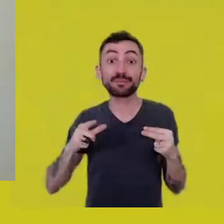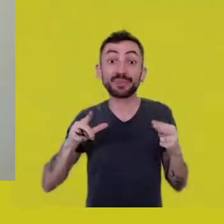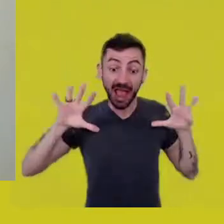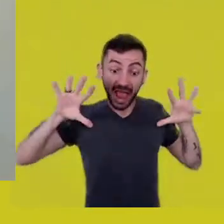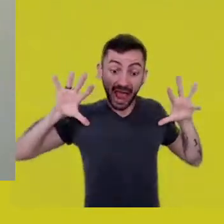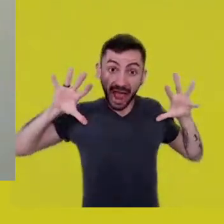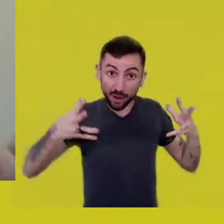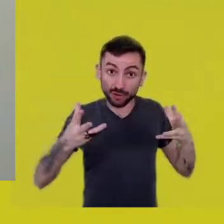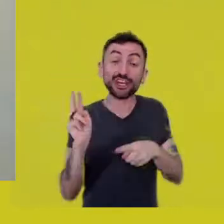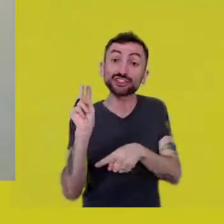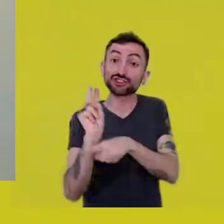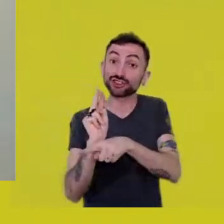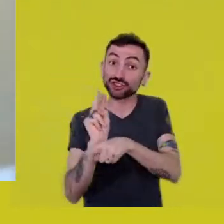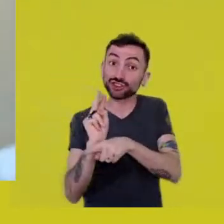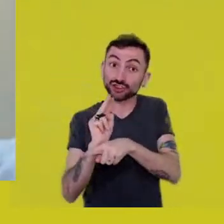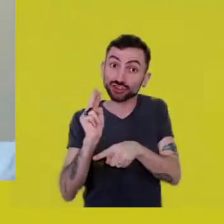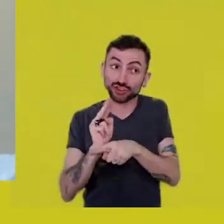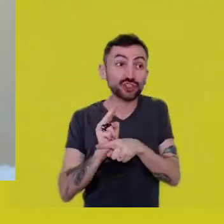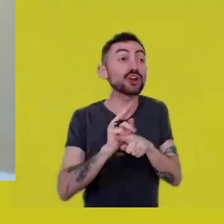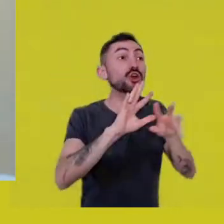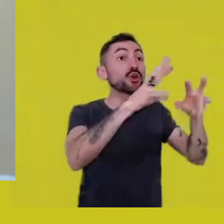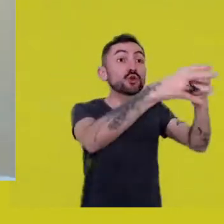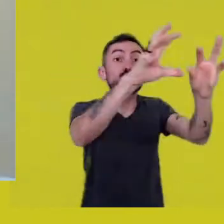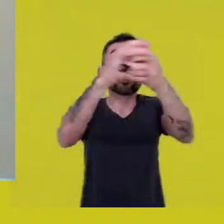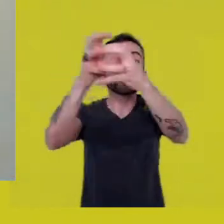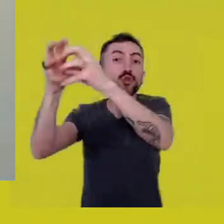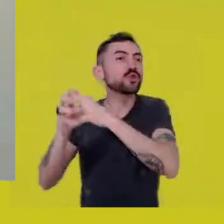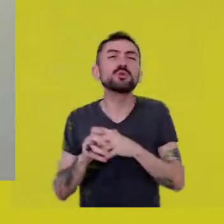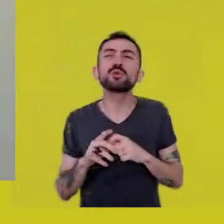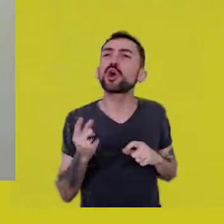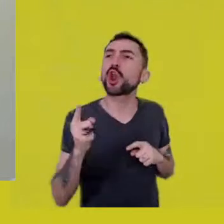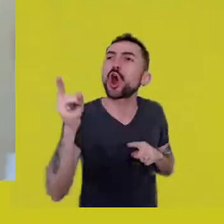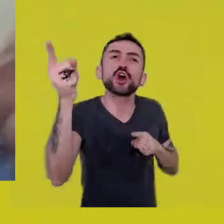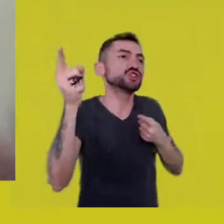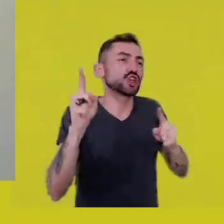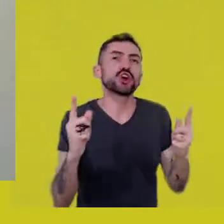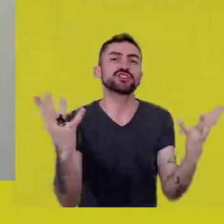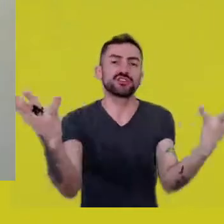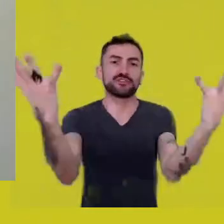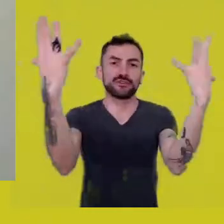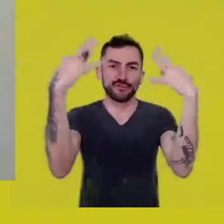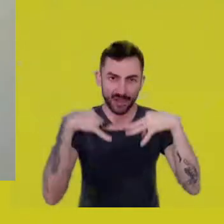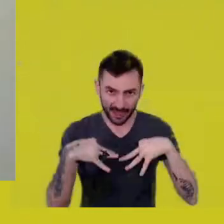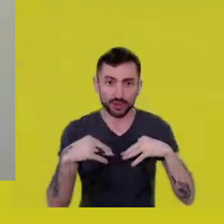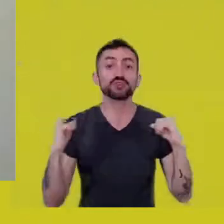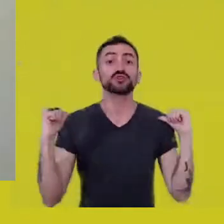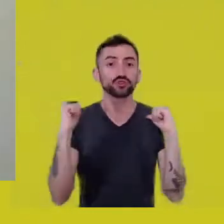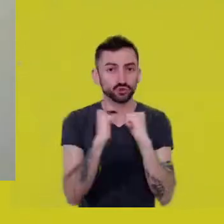and the groups who came from distant territories stayed there for ten days.